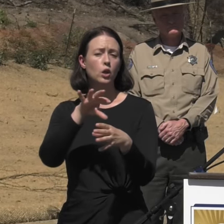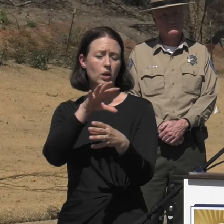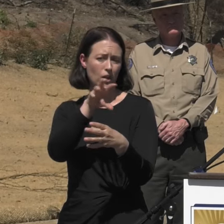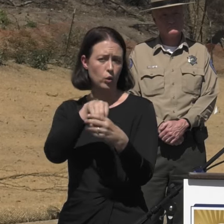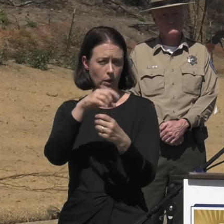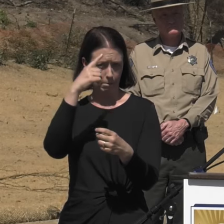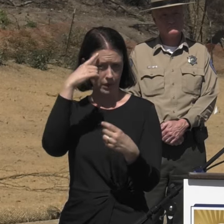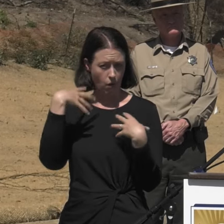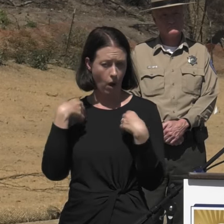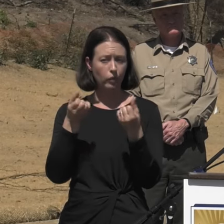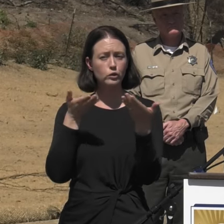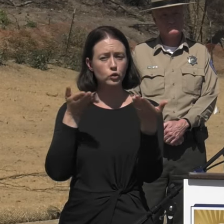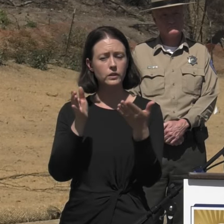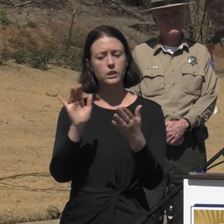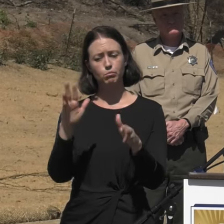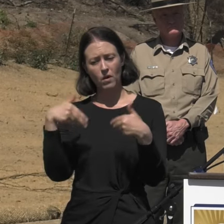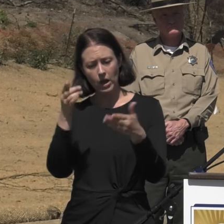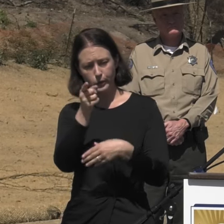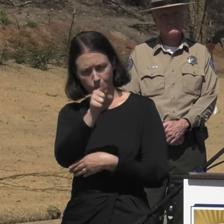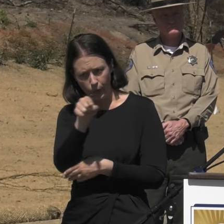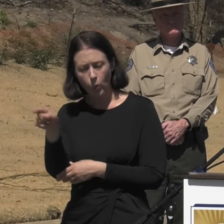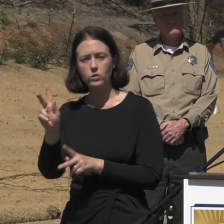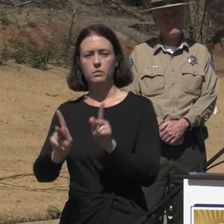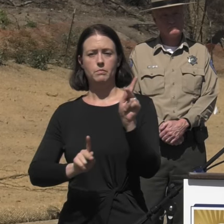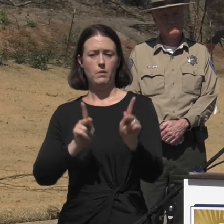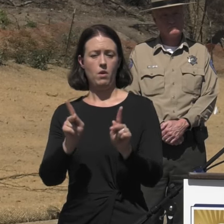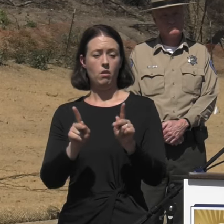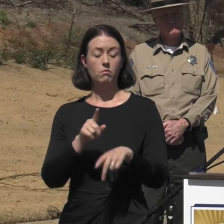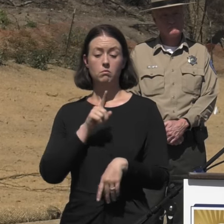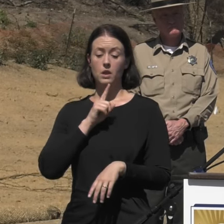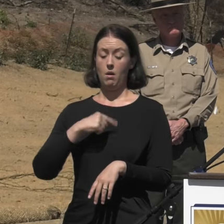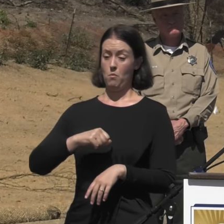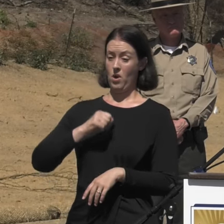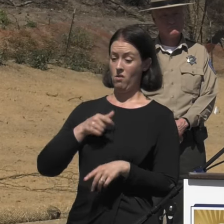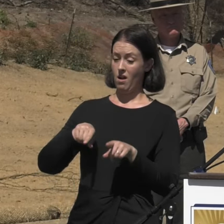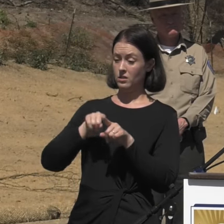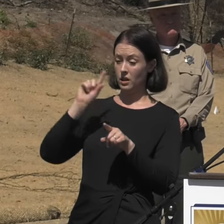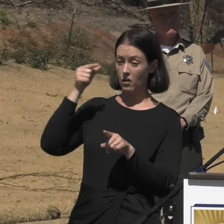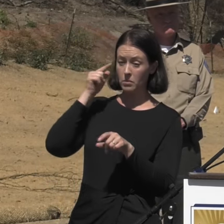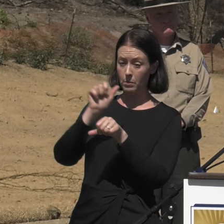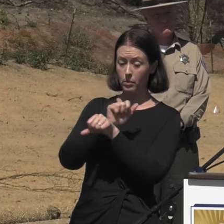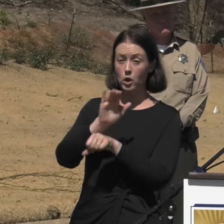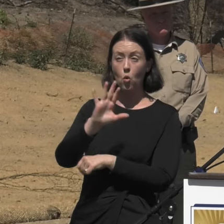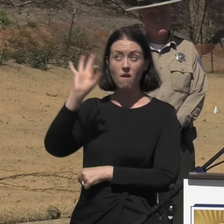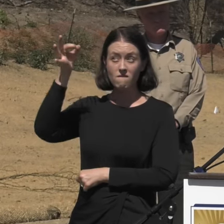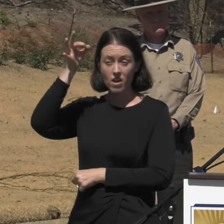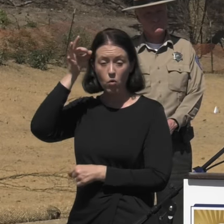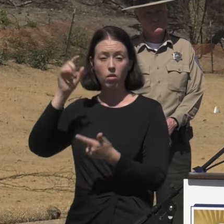There were many agencies involved in providing that service, and I'm proud to tell you as a government employee, that your federal, state, and local government